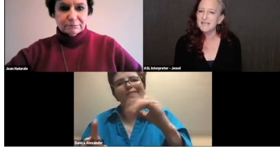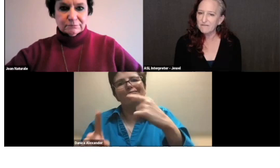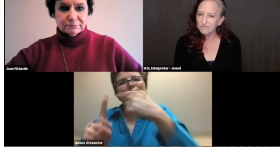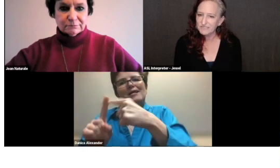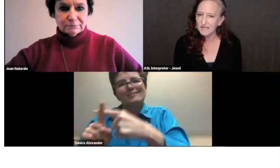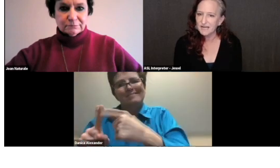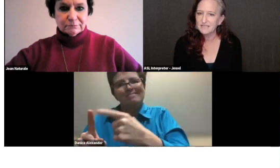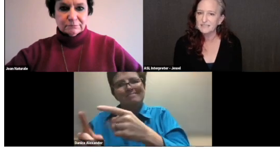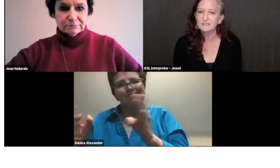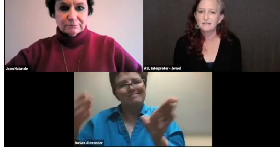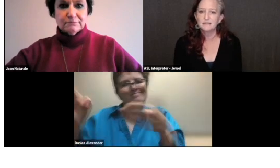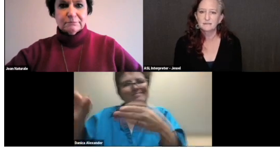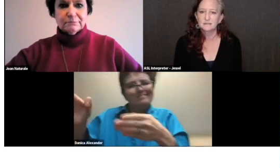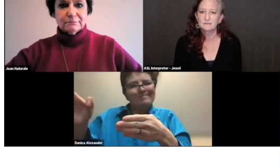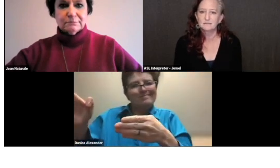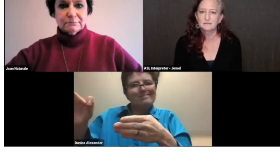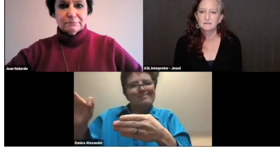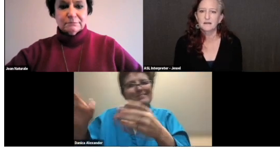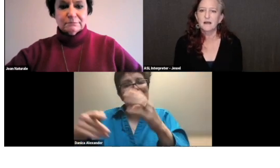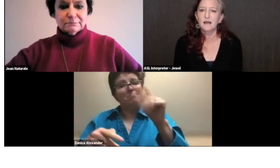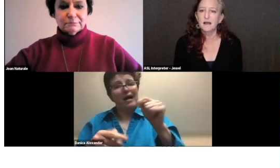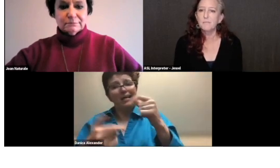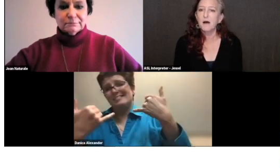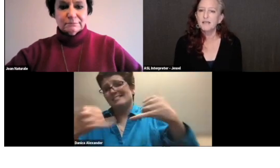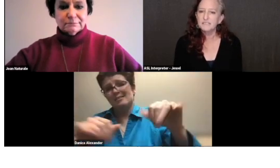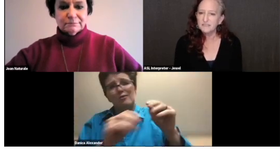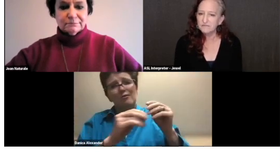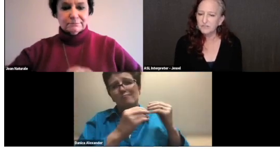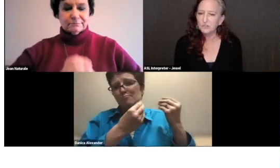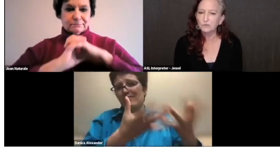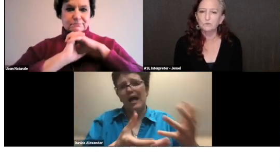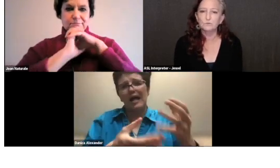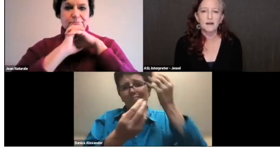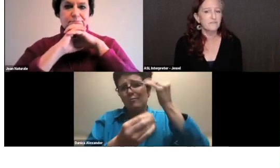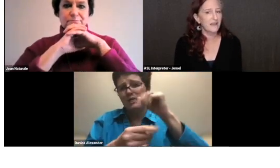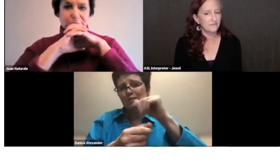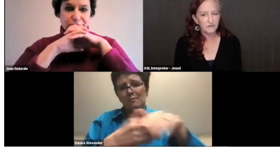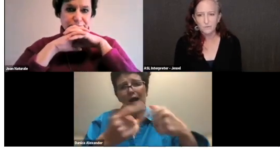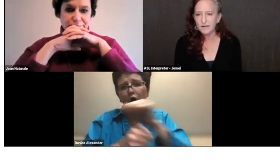to emphasize a positive view of everyone.